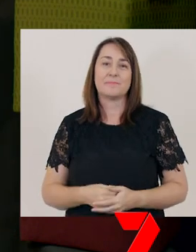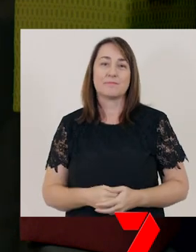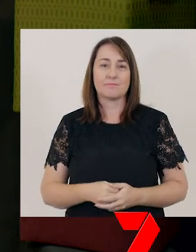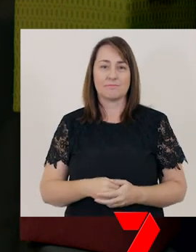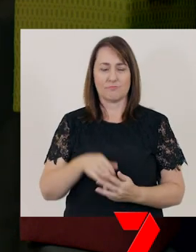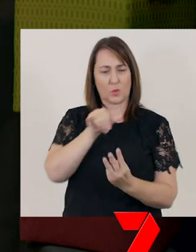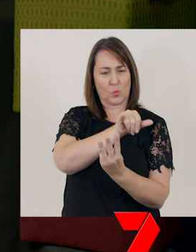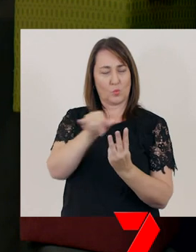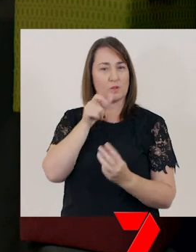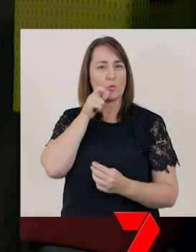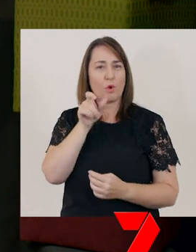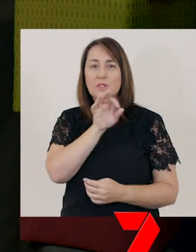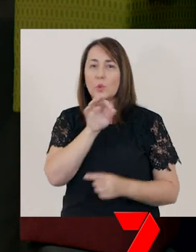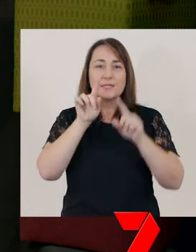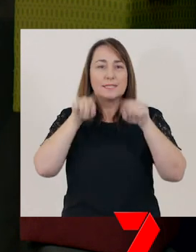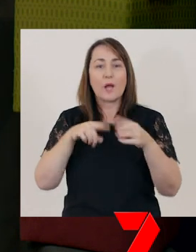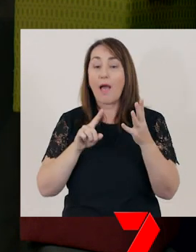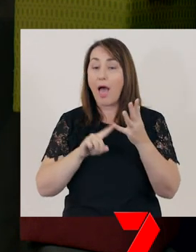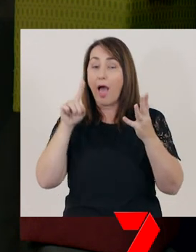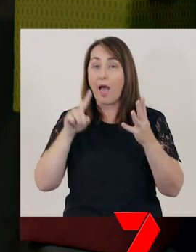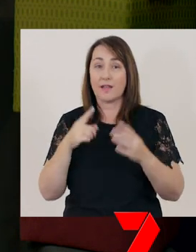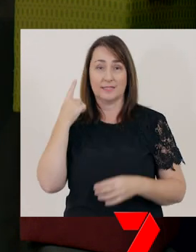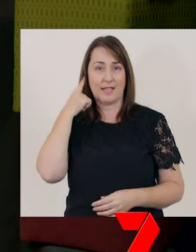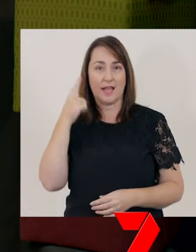I wonder which one it could be.